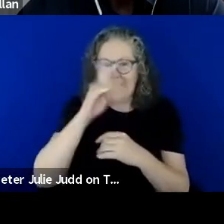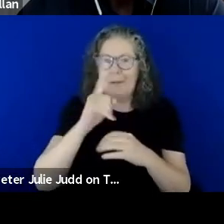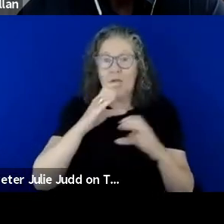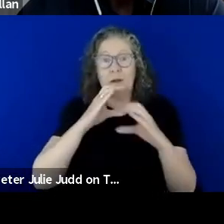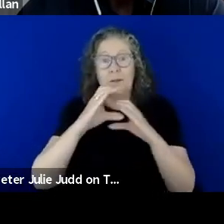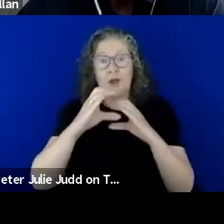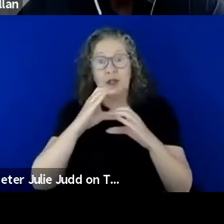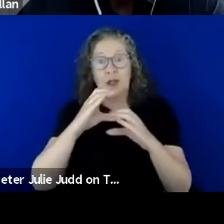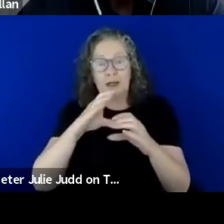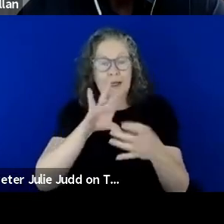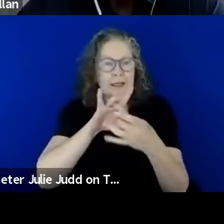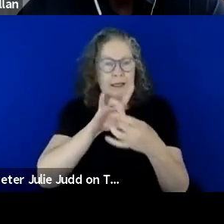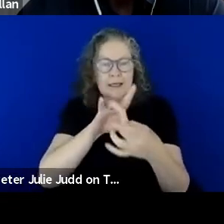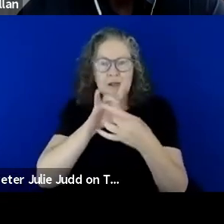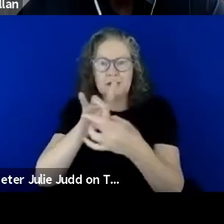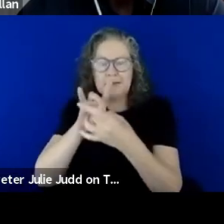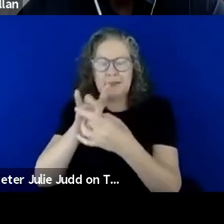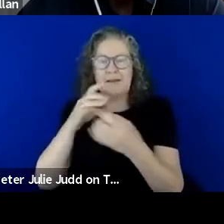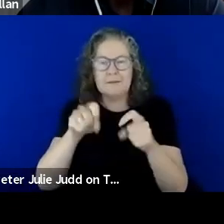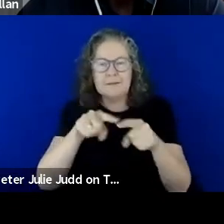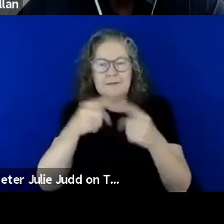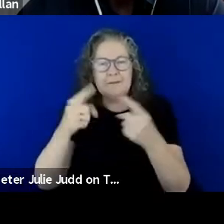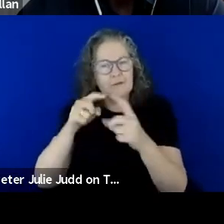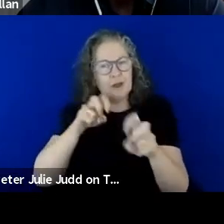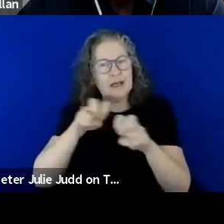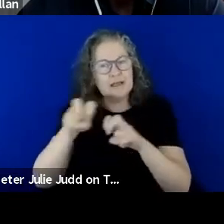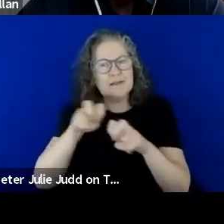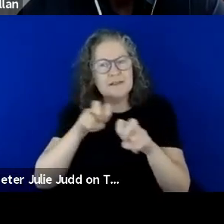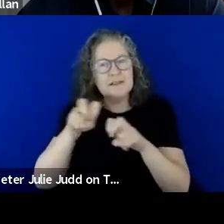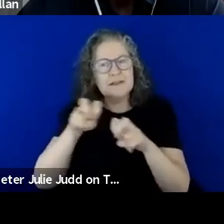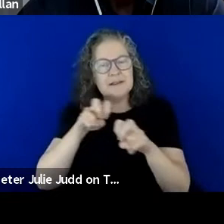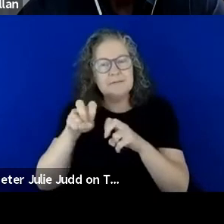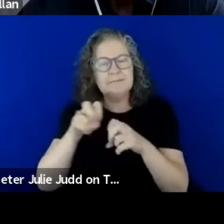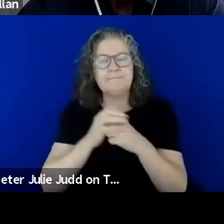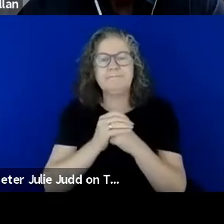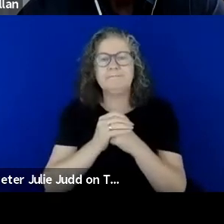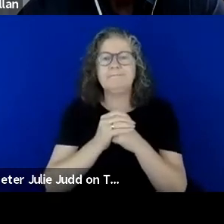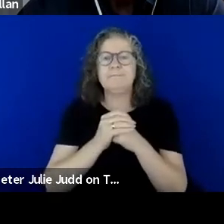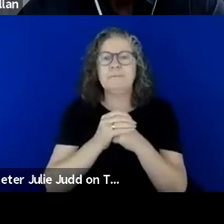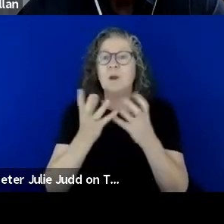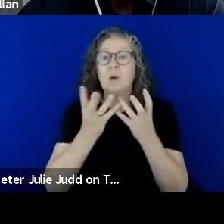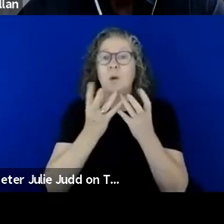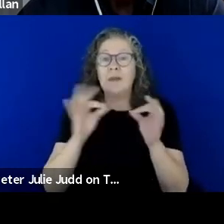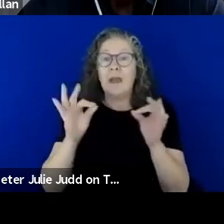a wide range of activities which even without the emergency event pressures